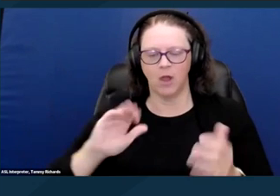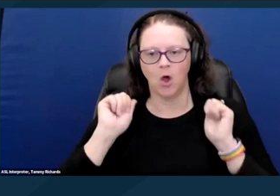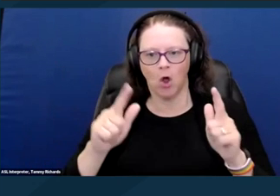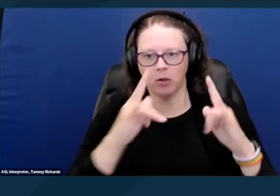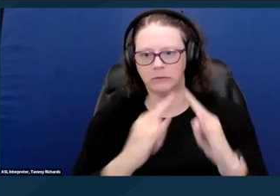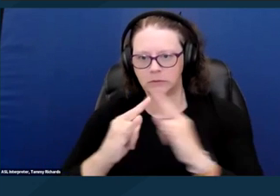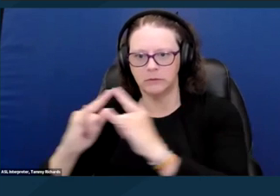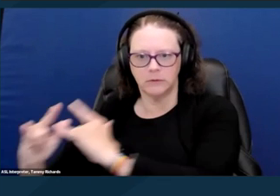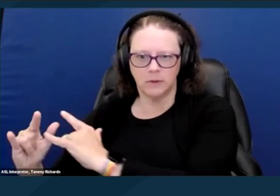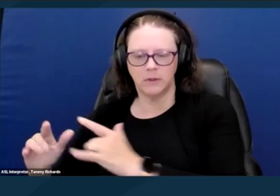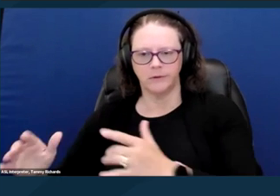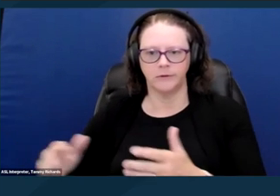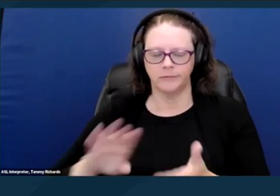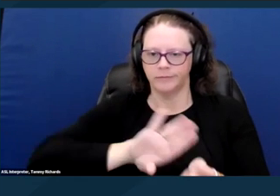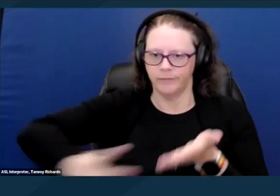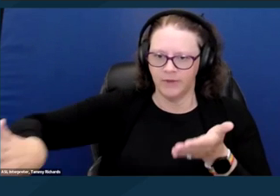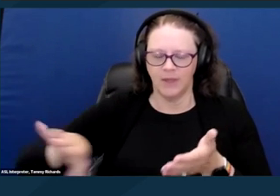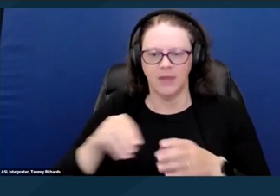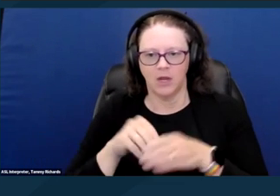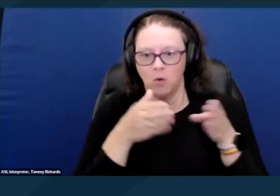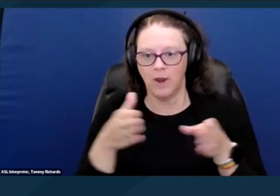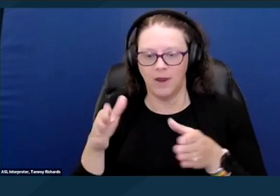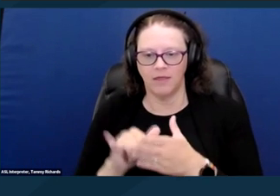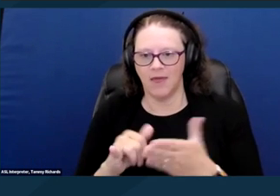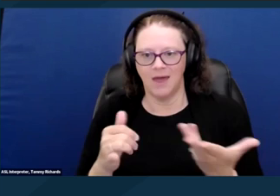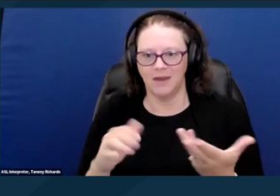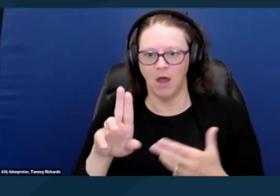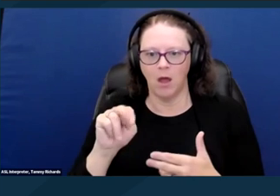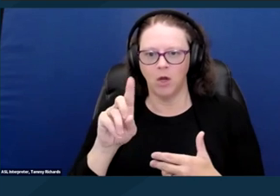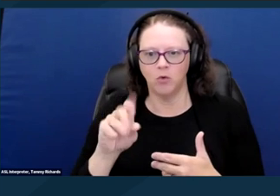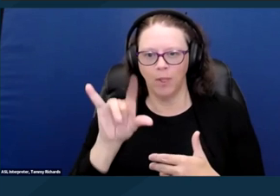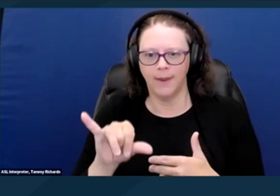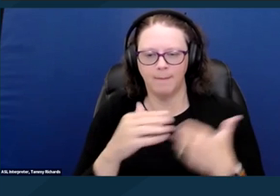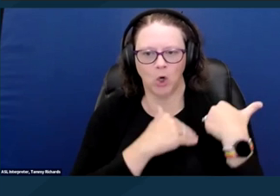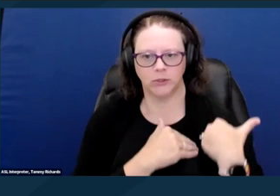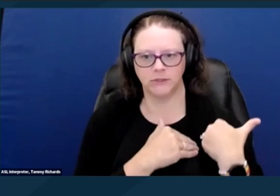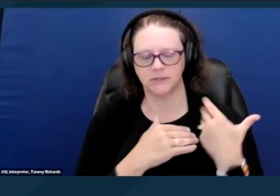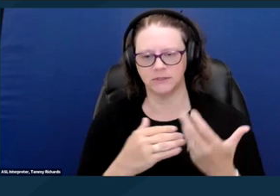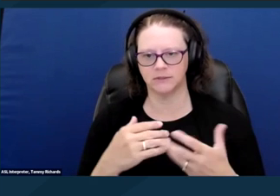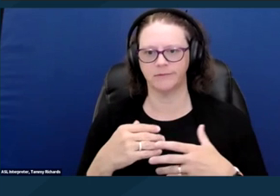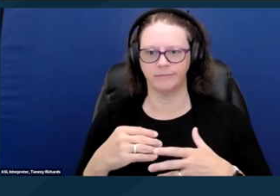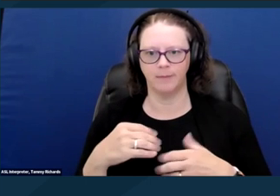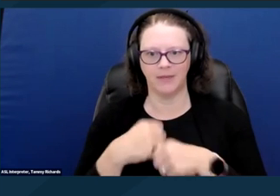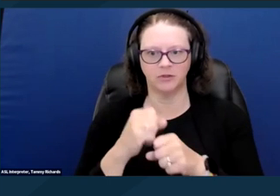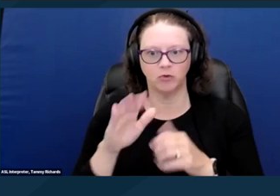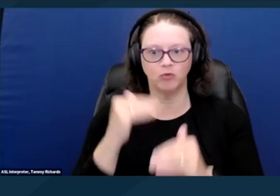in a way that unduly burdens disabled people. Additionally, you know, and I mentioned earlier,